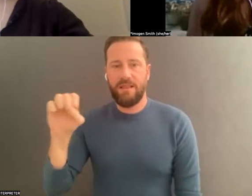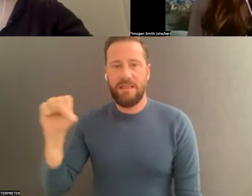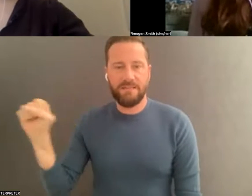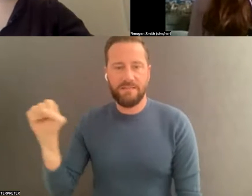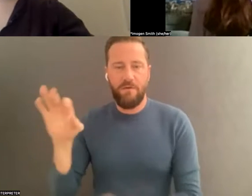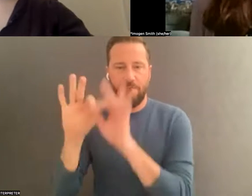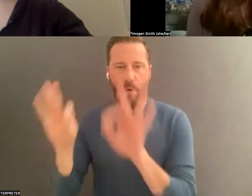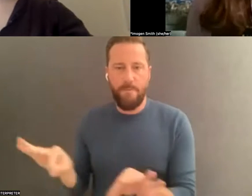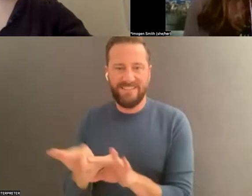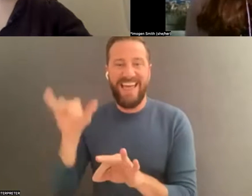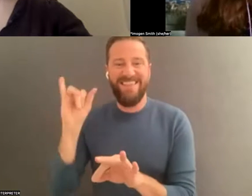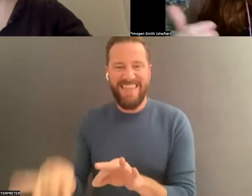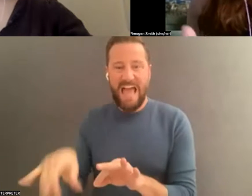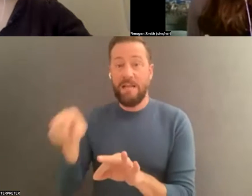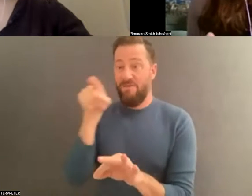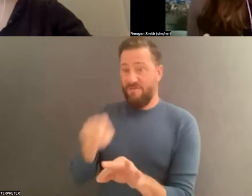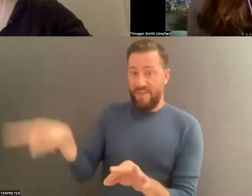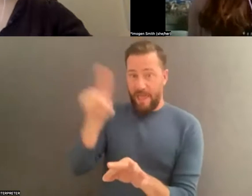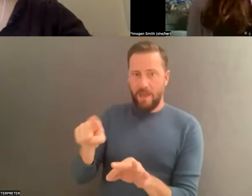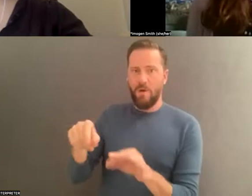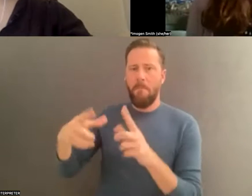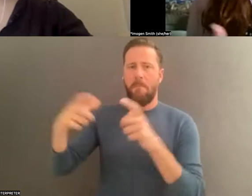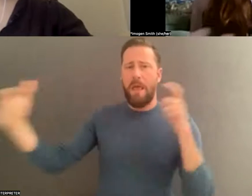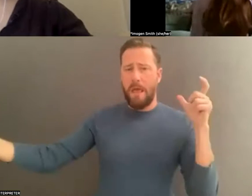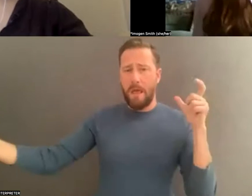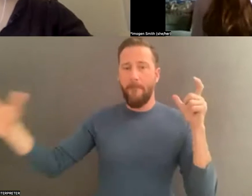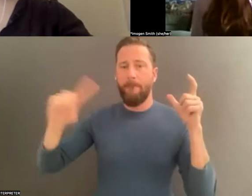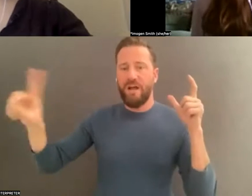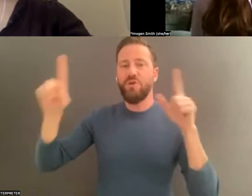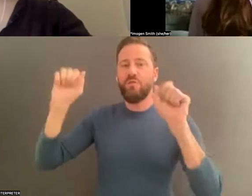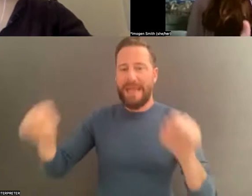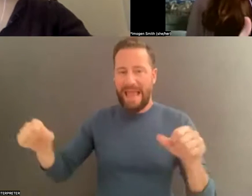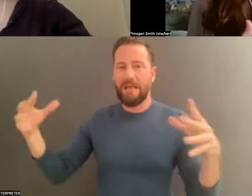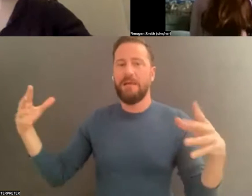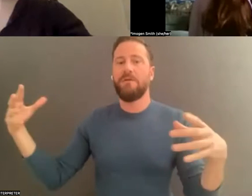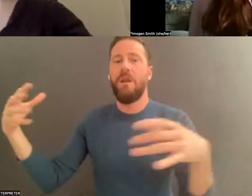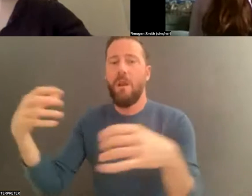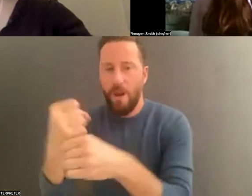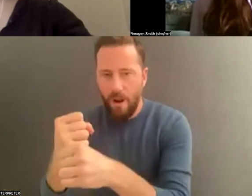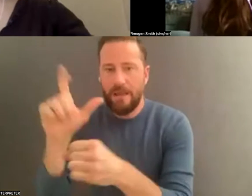smaller format for access or broadcast quality; but if that's not feasible, it is still